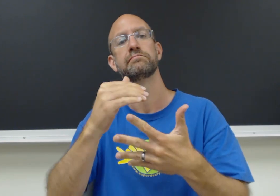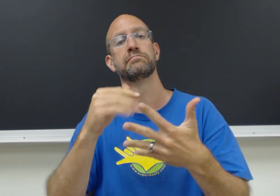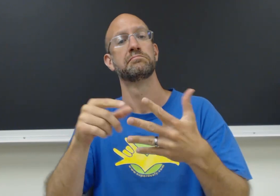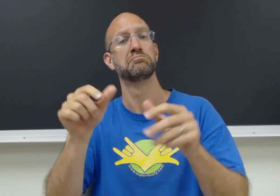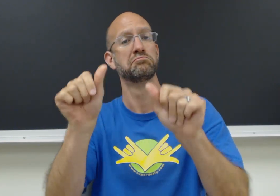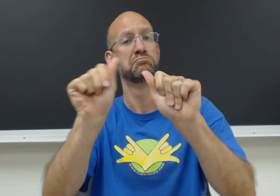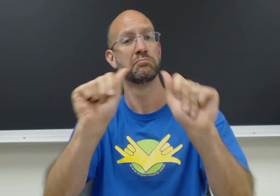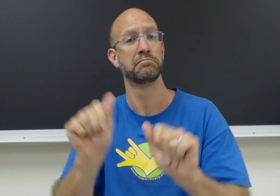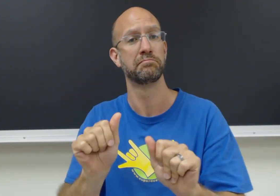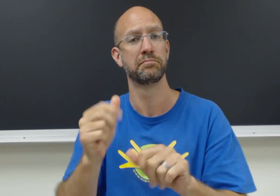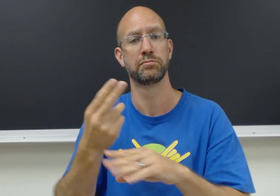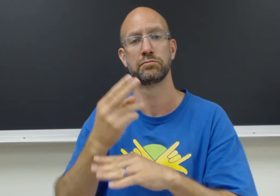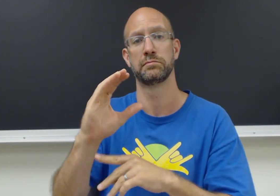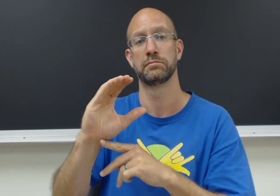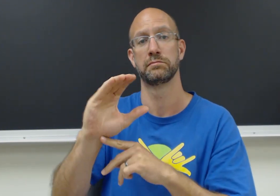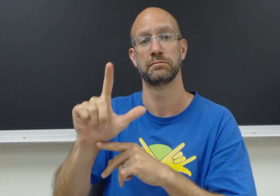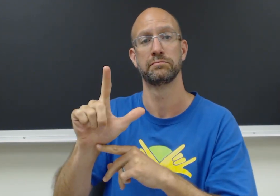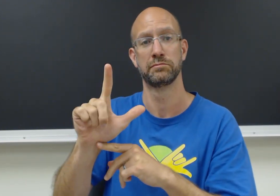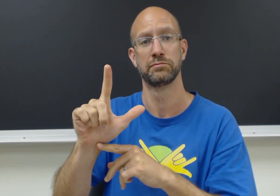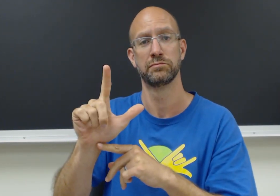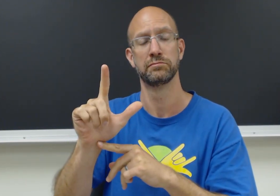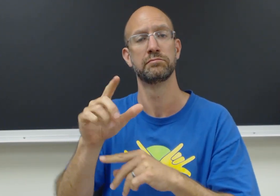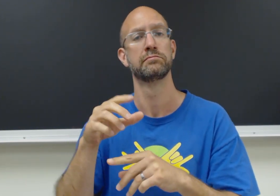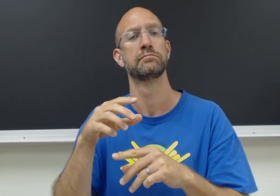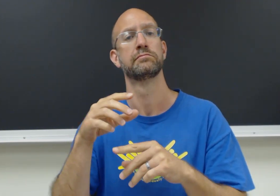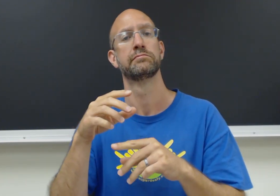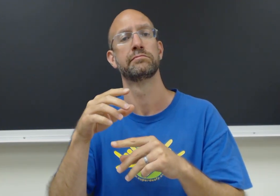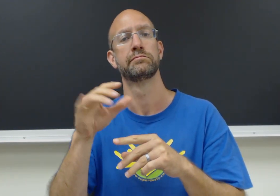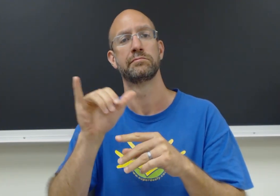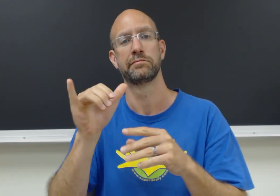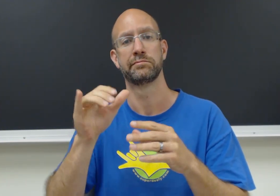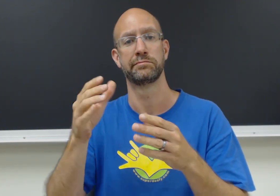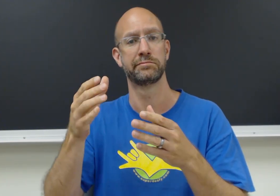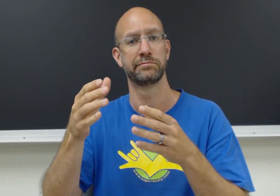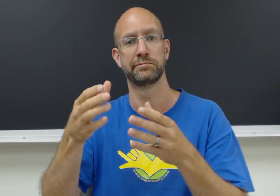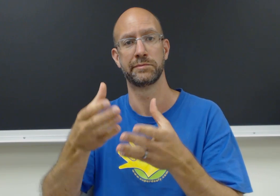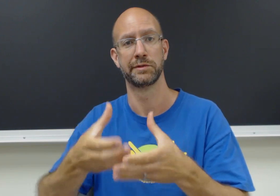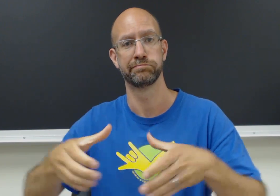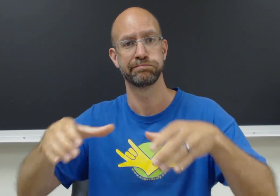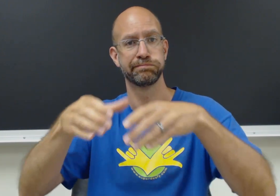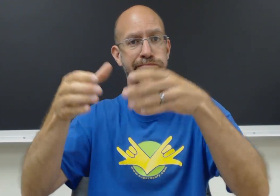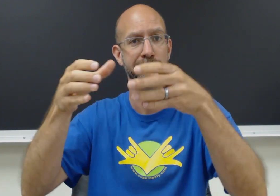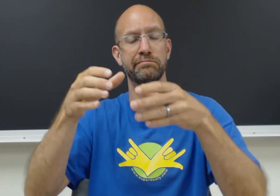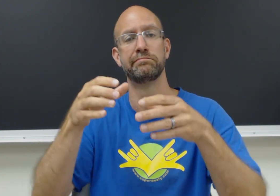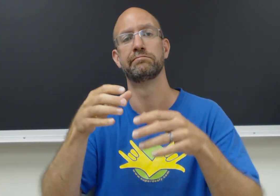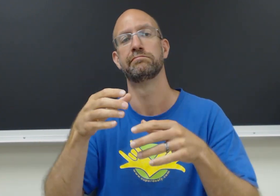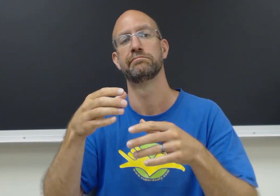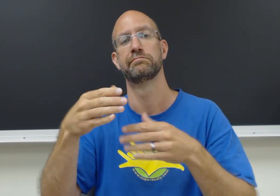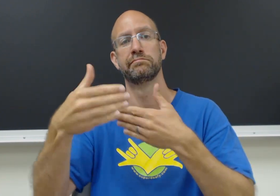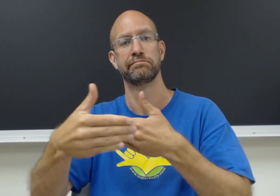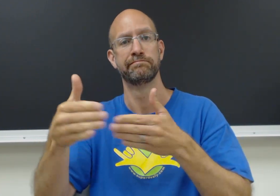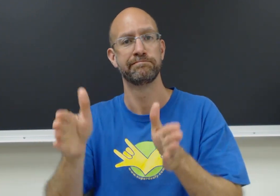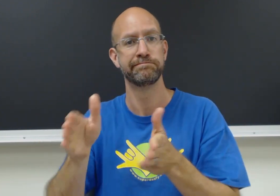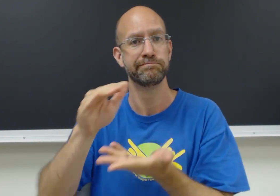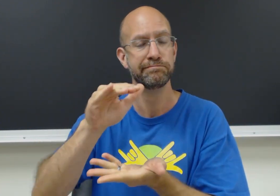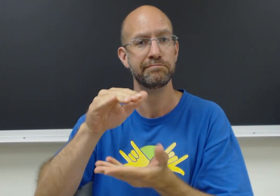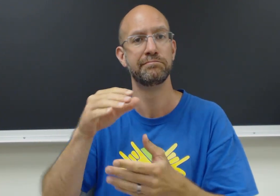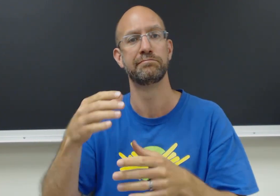Third, tell its shape using classifiers. Like for example, CL:CC for "vase". BB for "box".